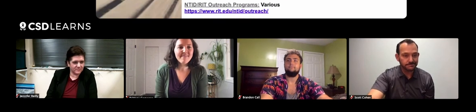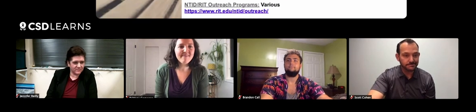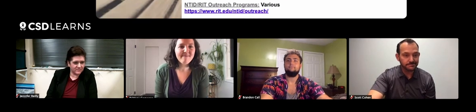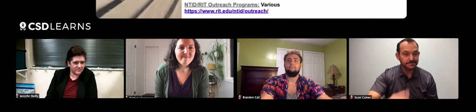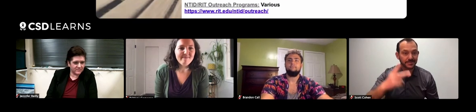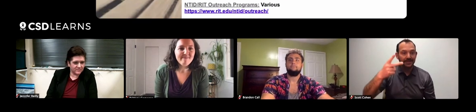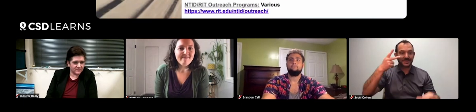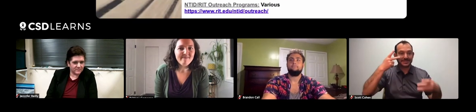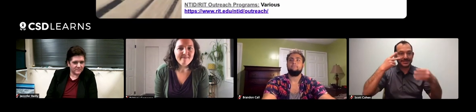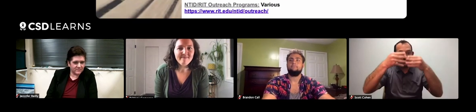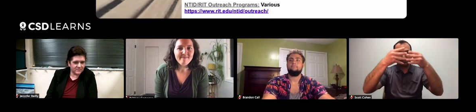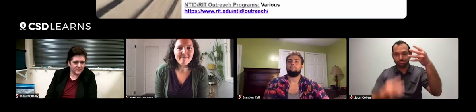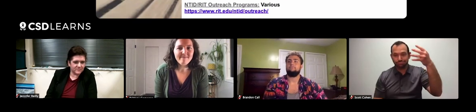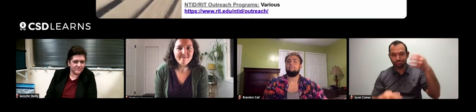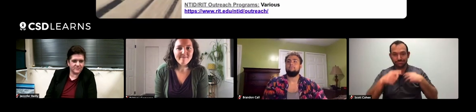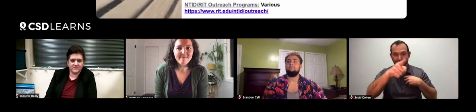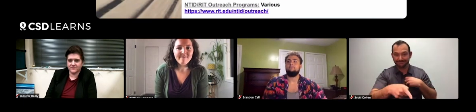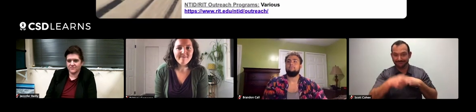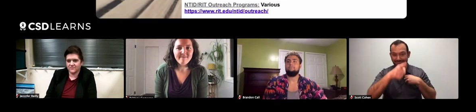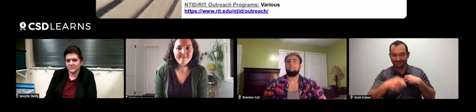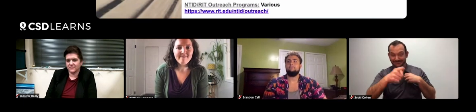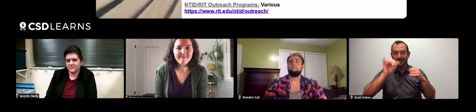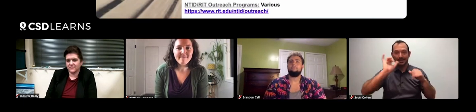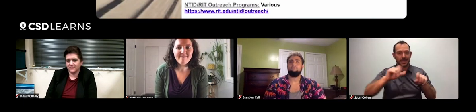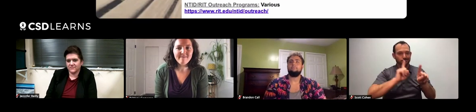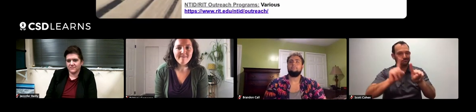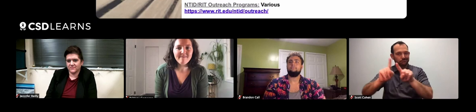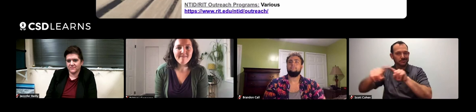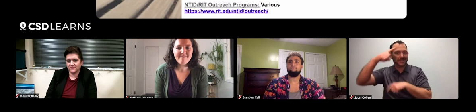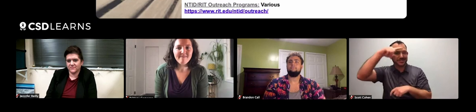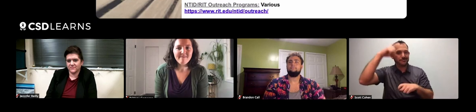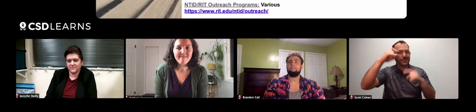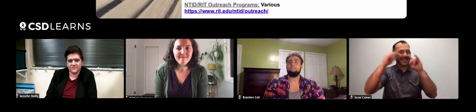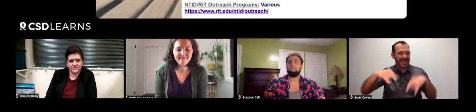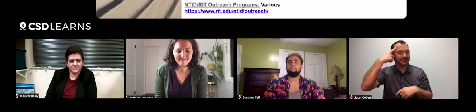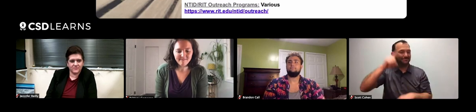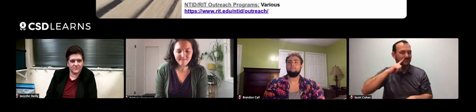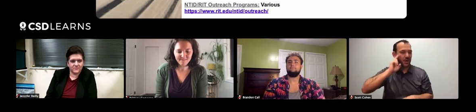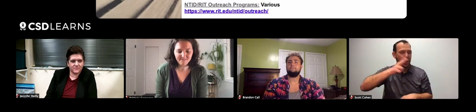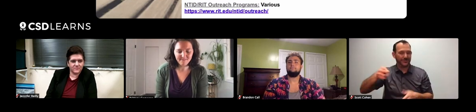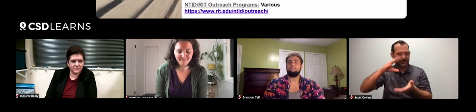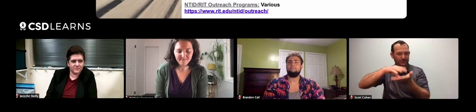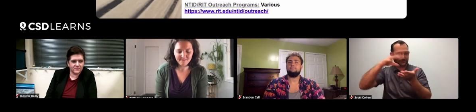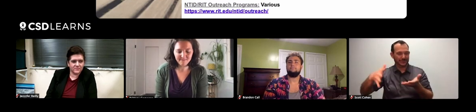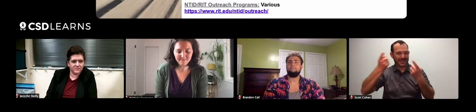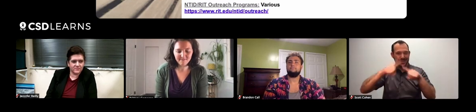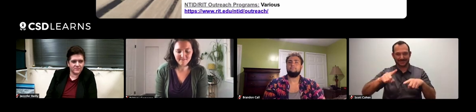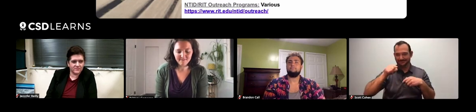You can see the slide is now showing a listing of various summer camps for deaf and hard of hearing students